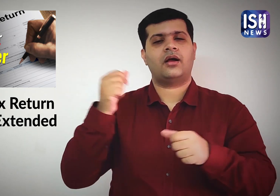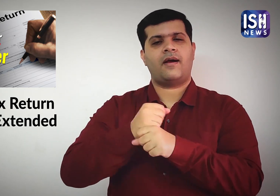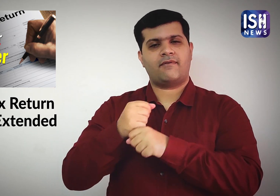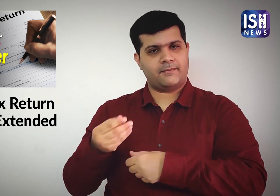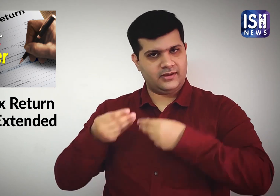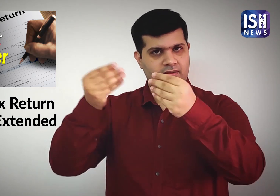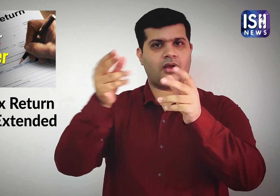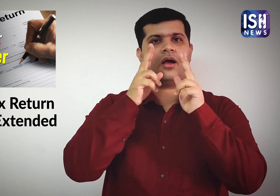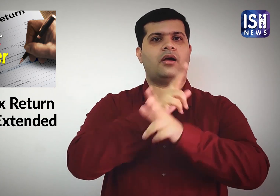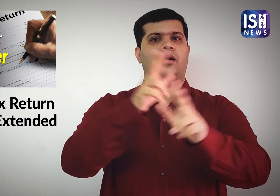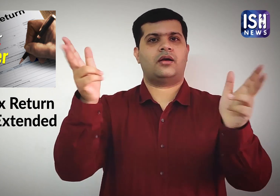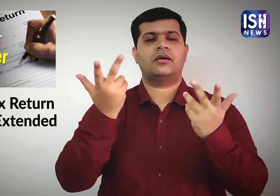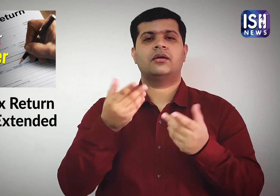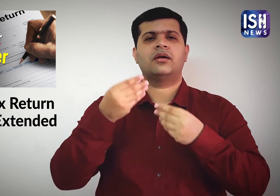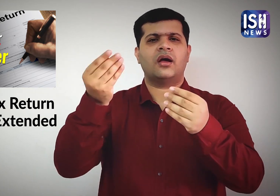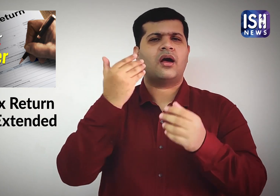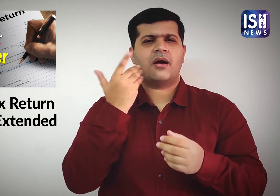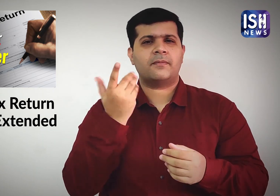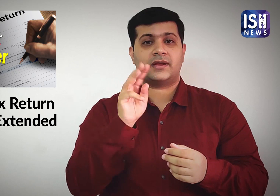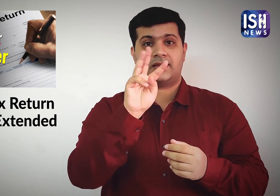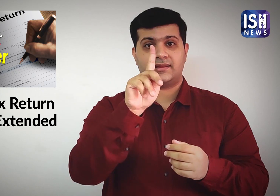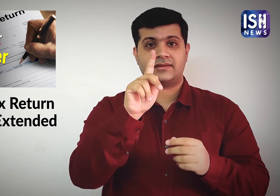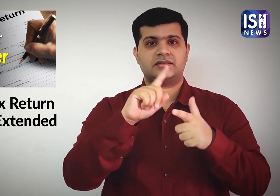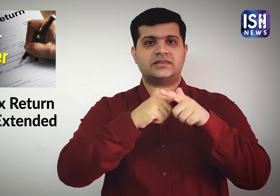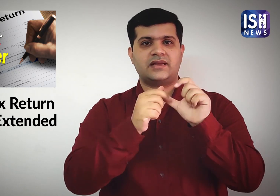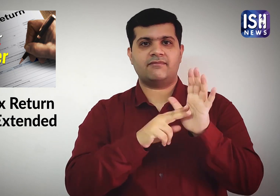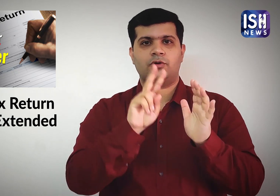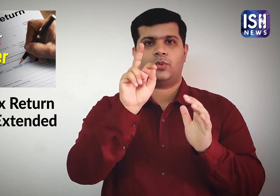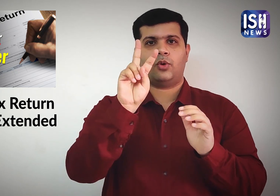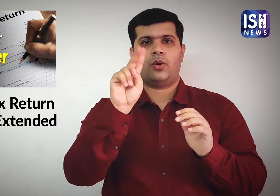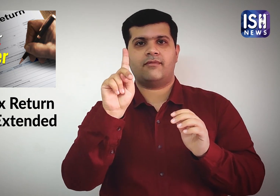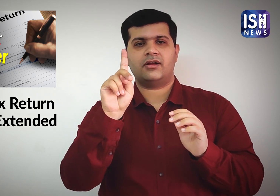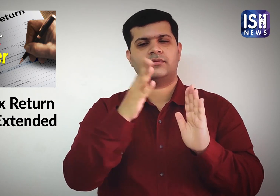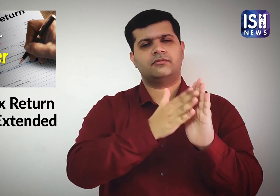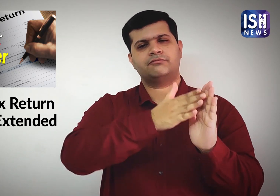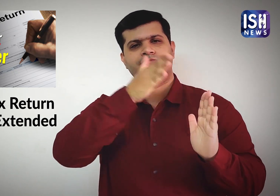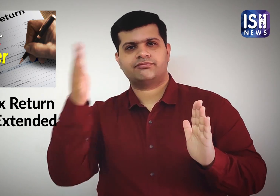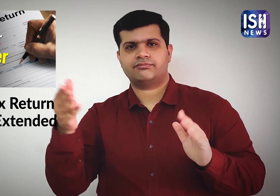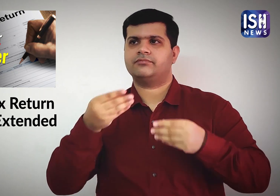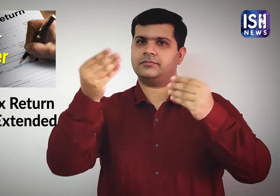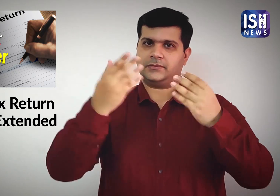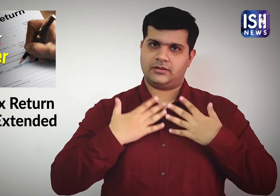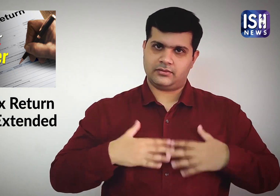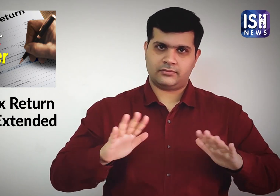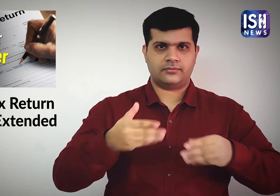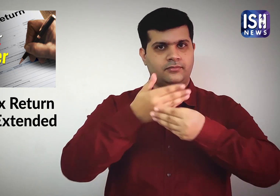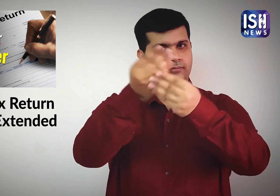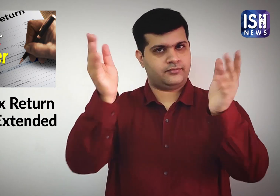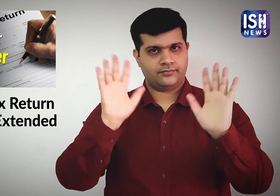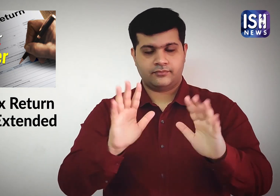has been extended by the government by two months till January 31, 2021.